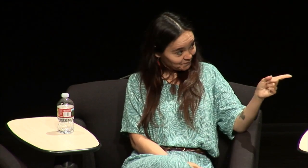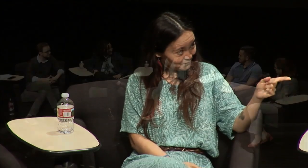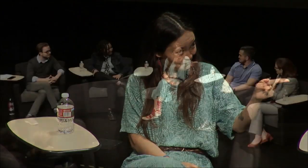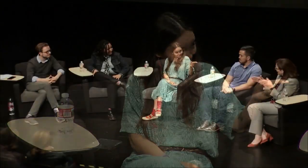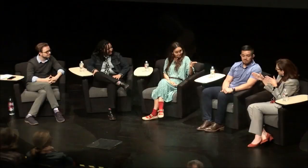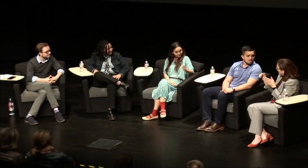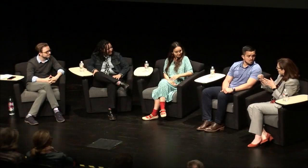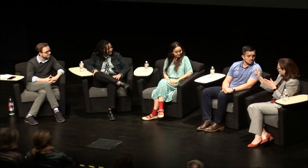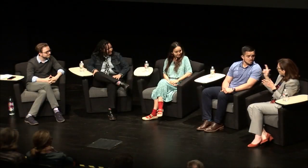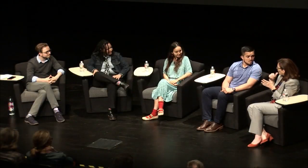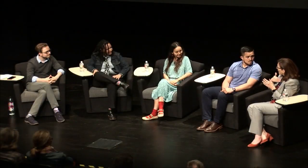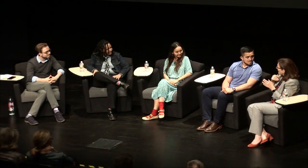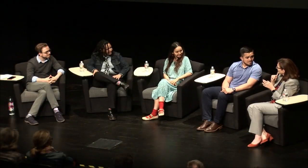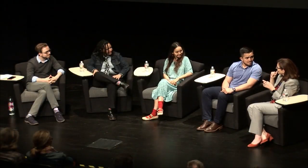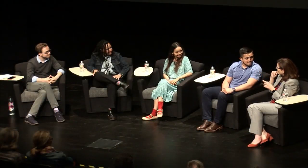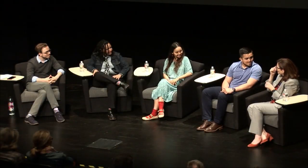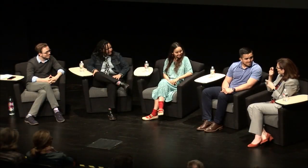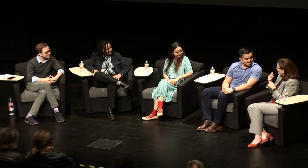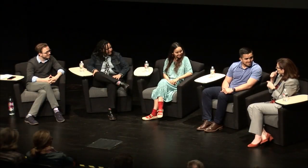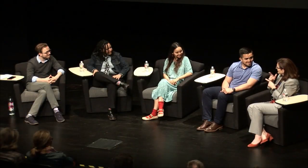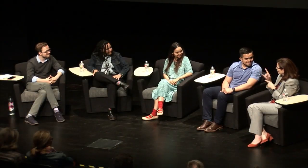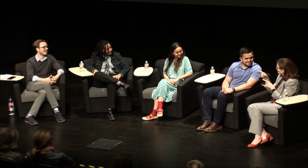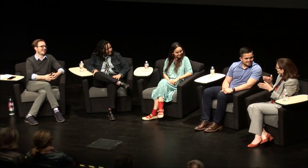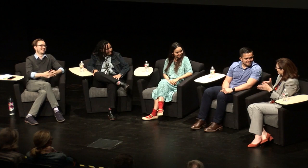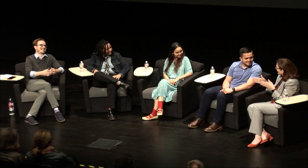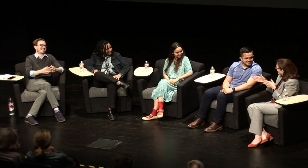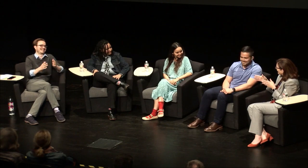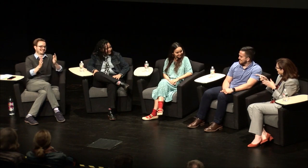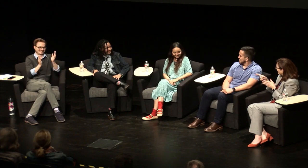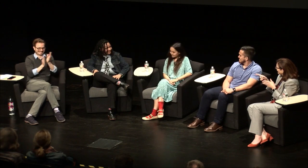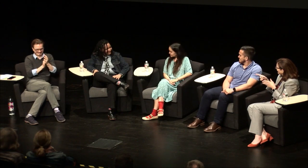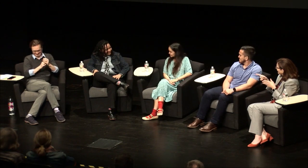[Carol:] did you plan for all of us to have deaf siblings it was that a